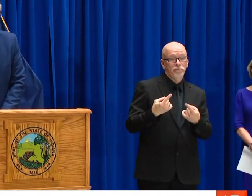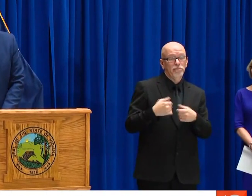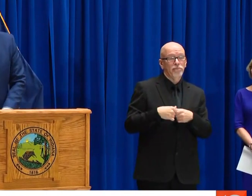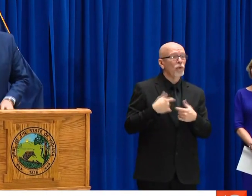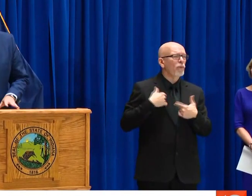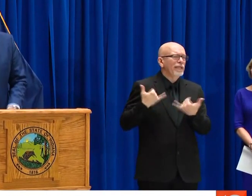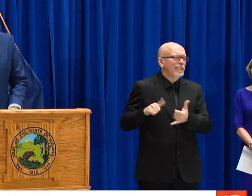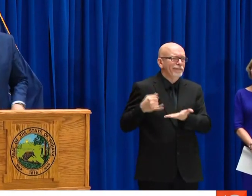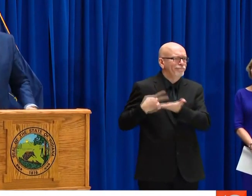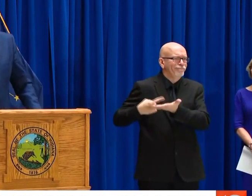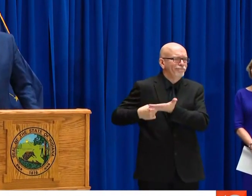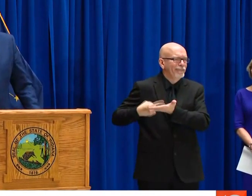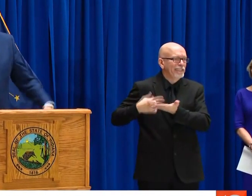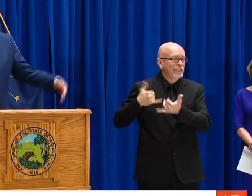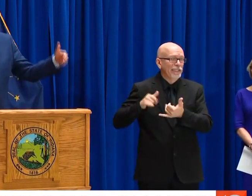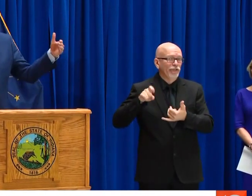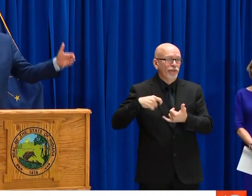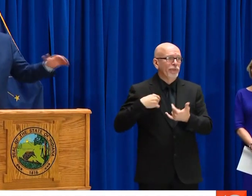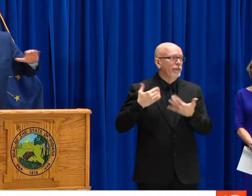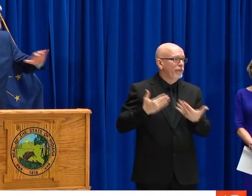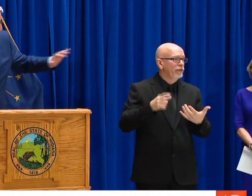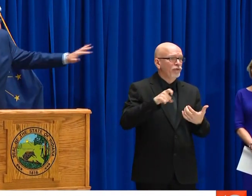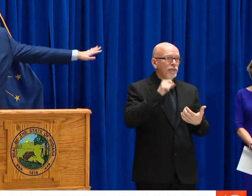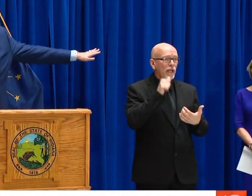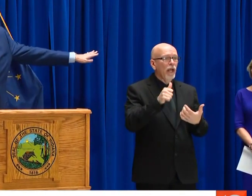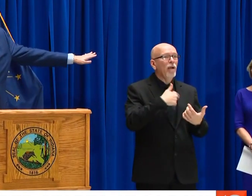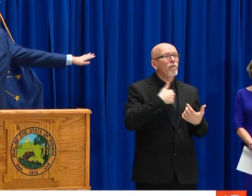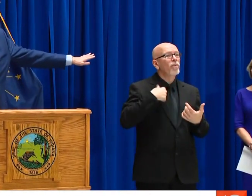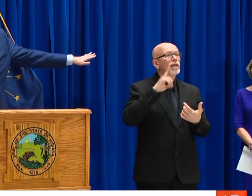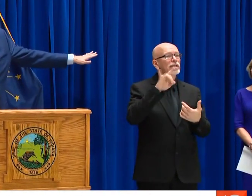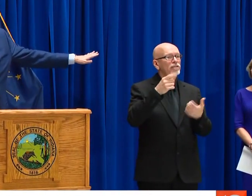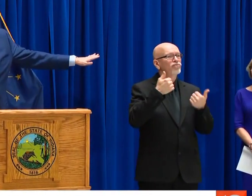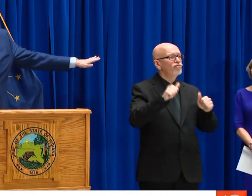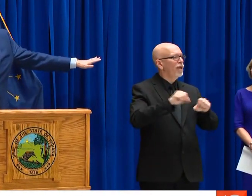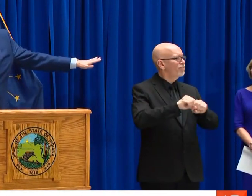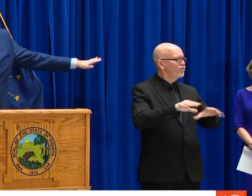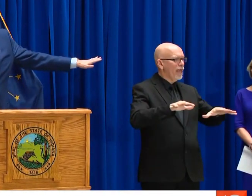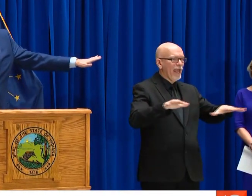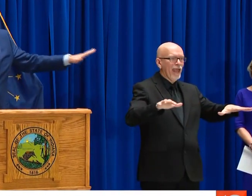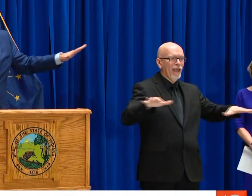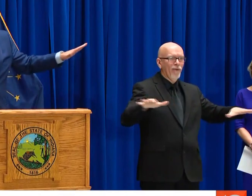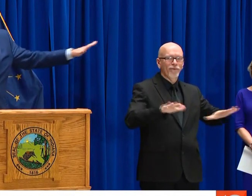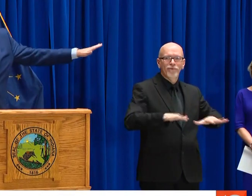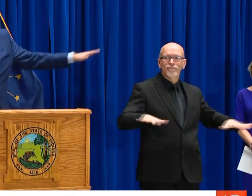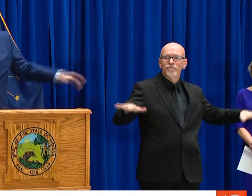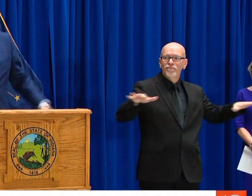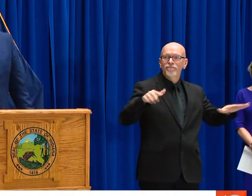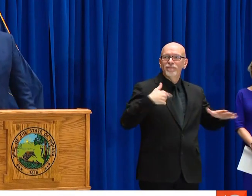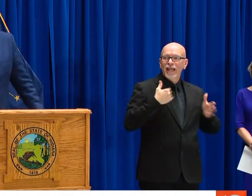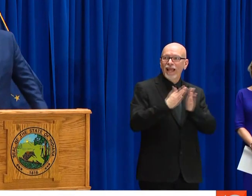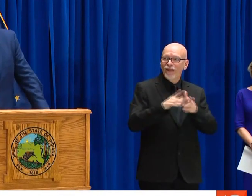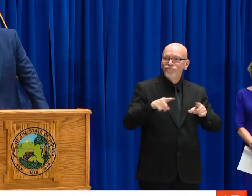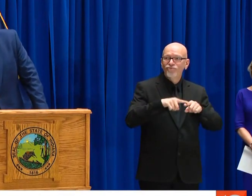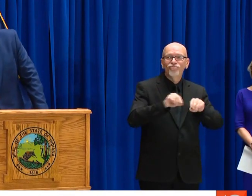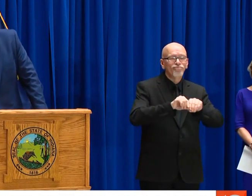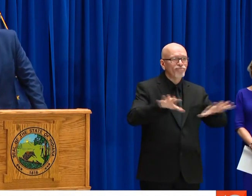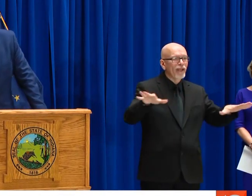FROM CONCERNED HOOSIERS. AND SO TO DATE -- THIS IS UNDER CONSTANT DISCUSSION -- BUT TO